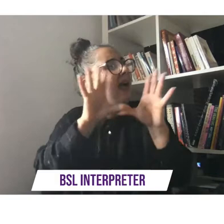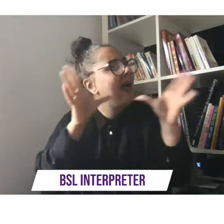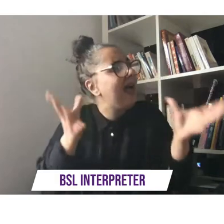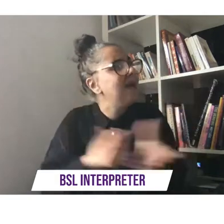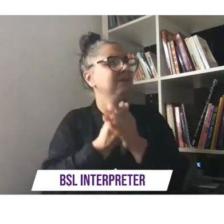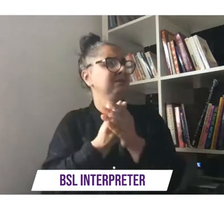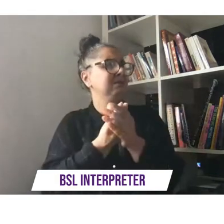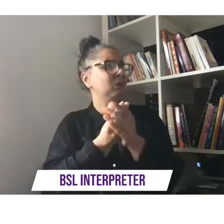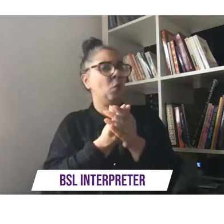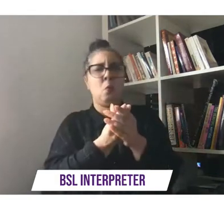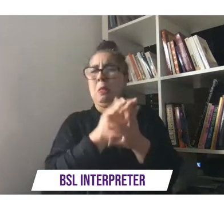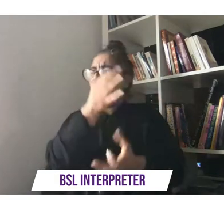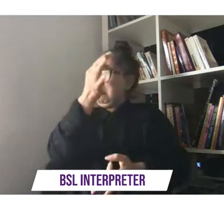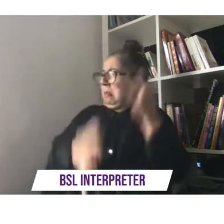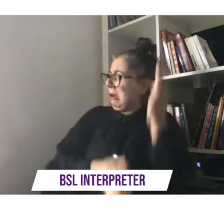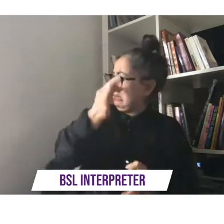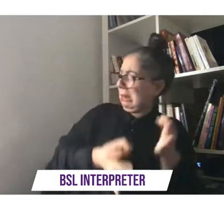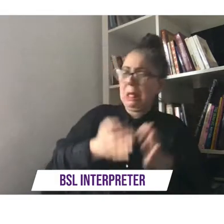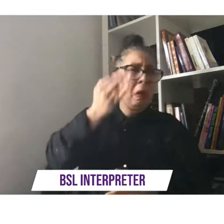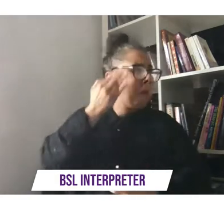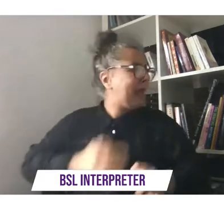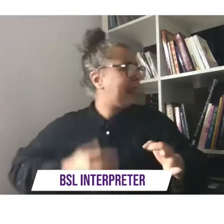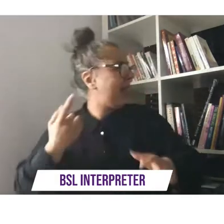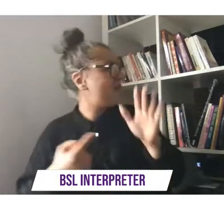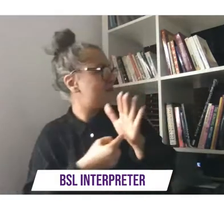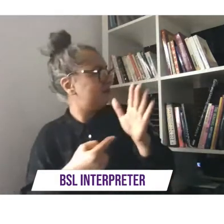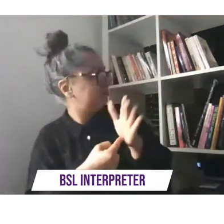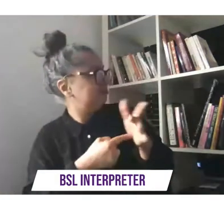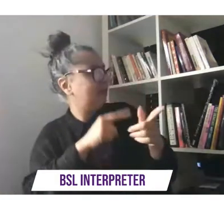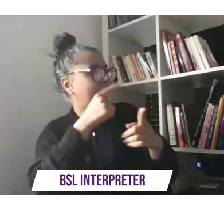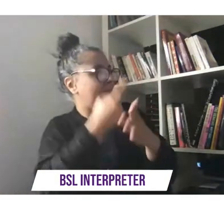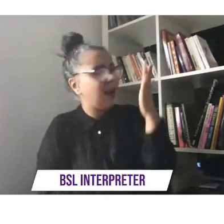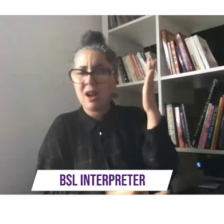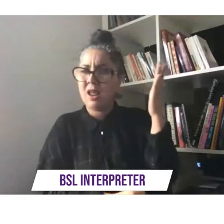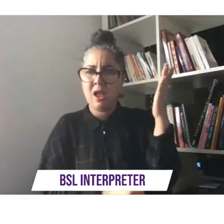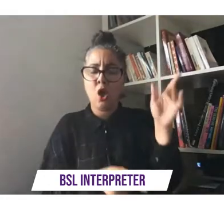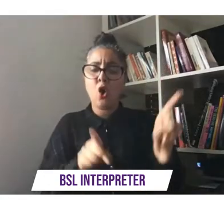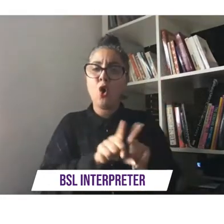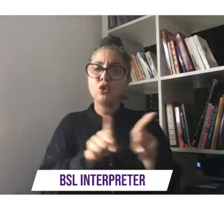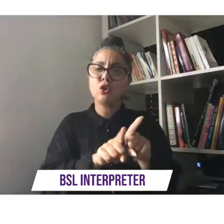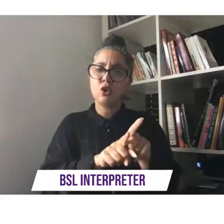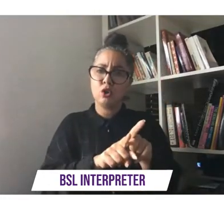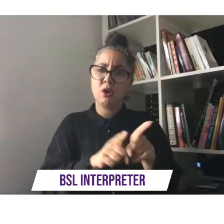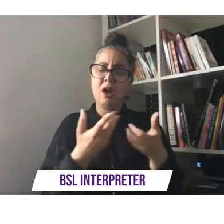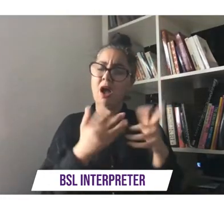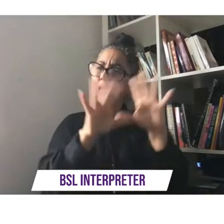with the black lives matter movement and also with like how the world treats disabled people